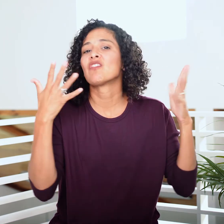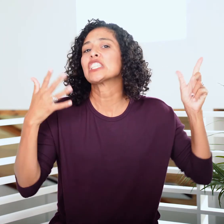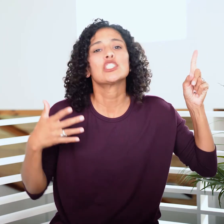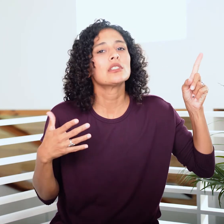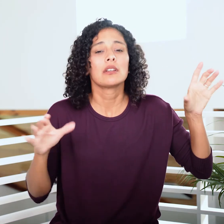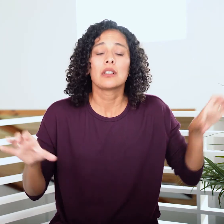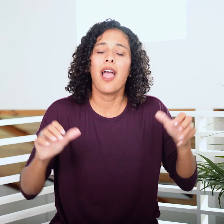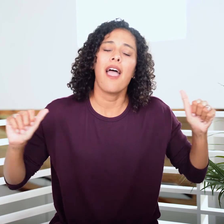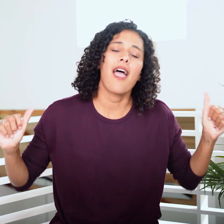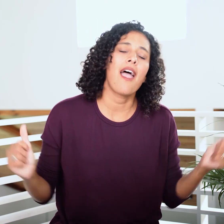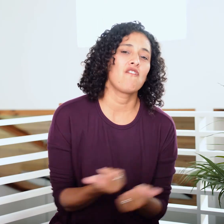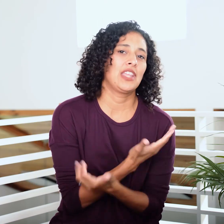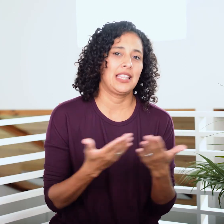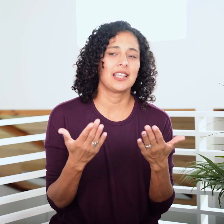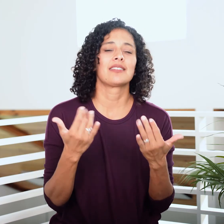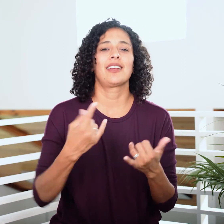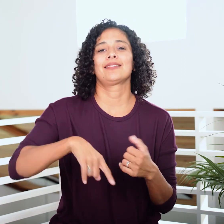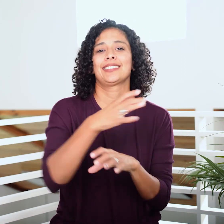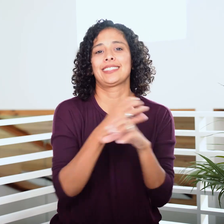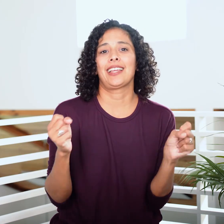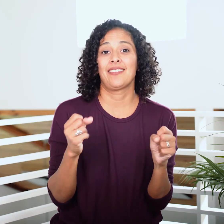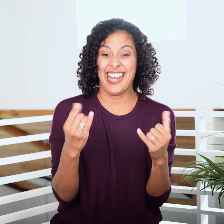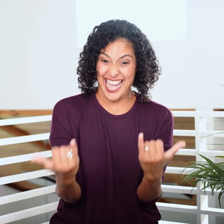He has done all He requires for your salvation,